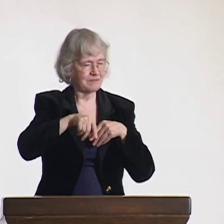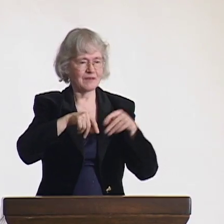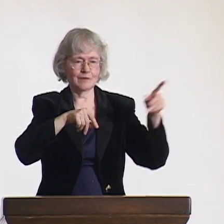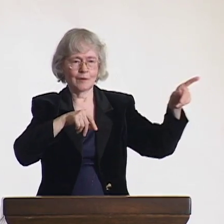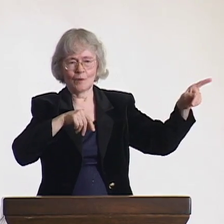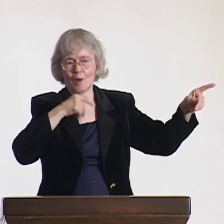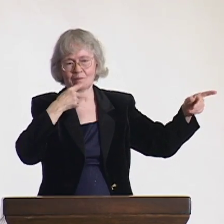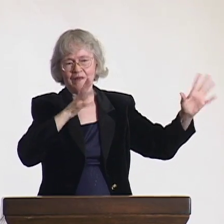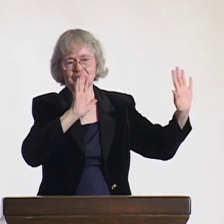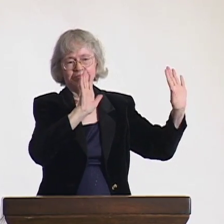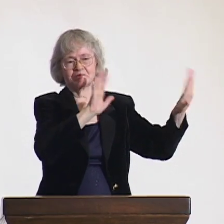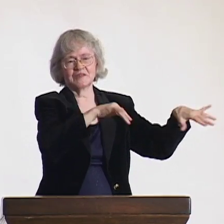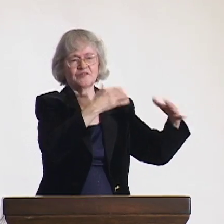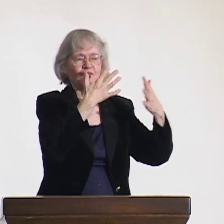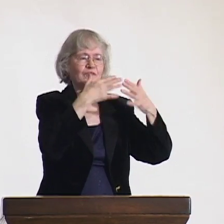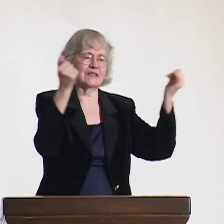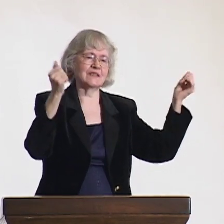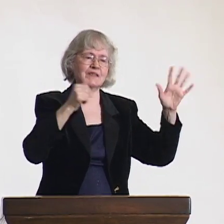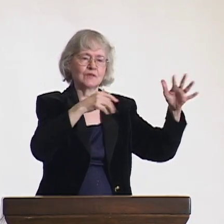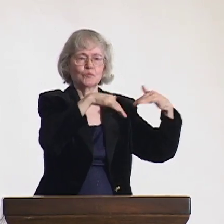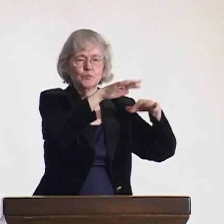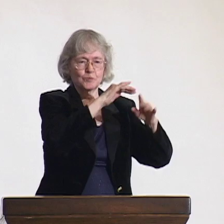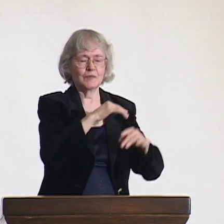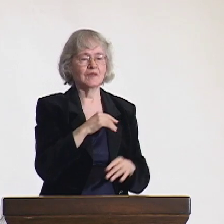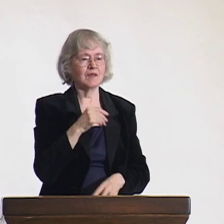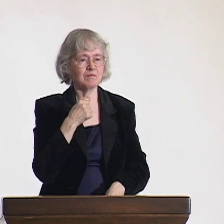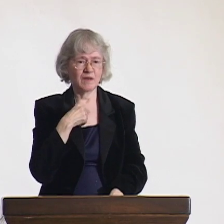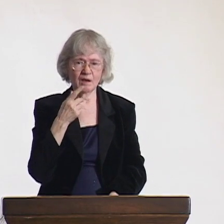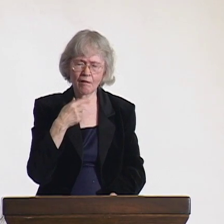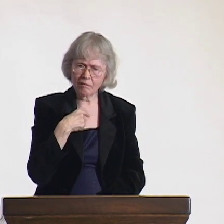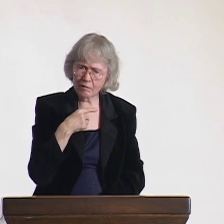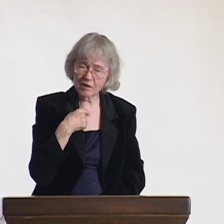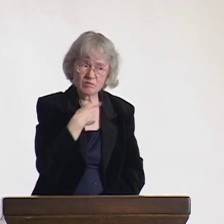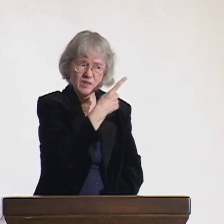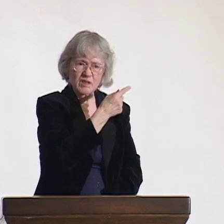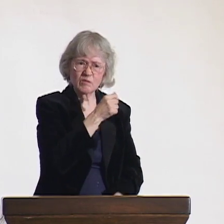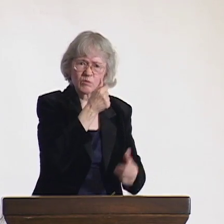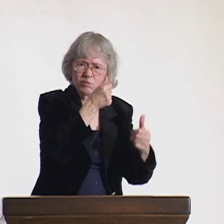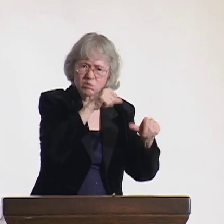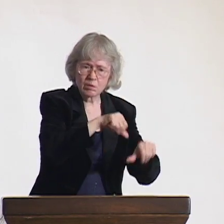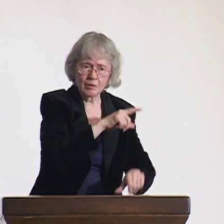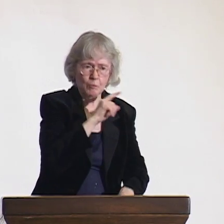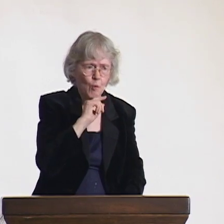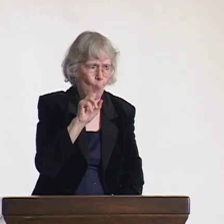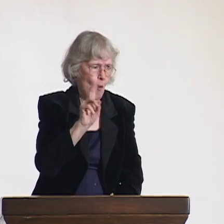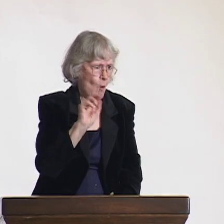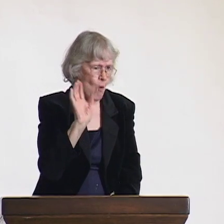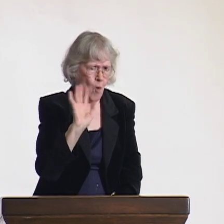The women's club-- oddly enough, though-- had a quite a bit of money through sewing projects